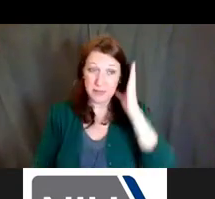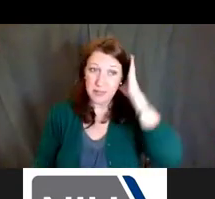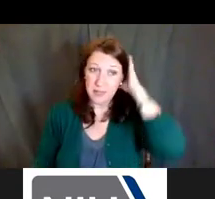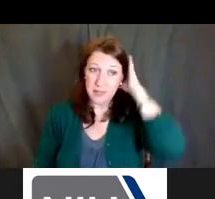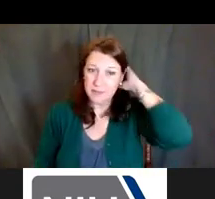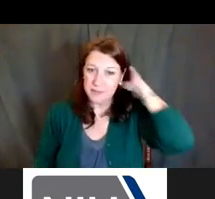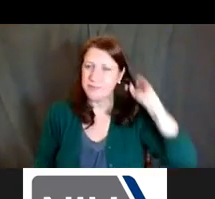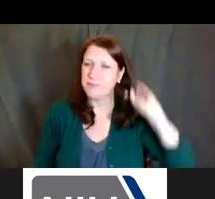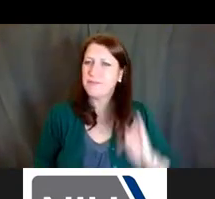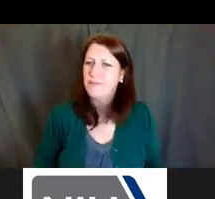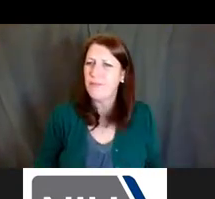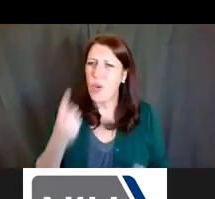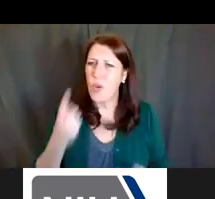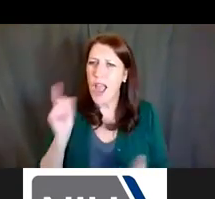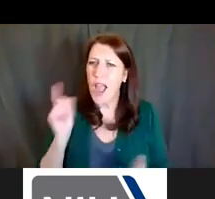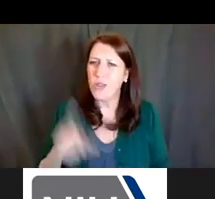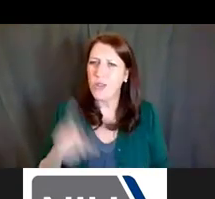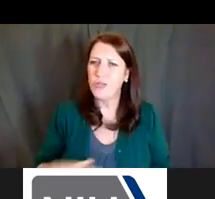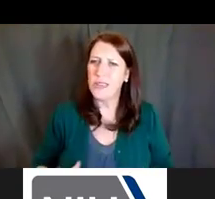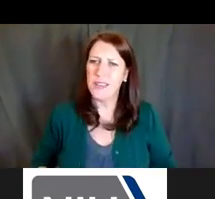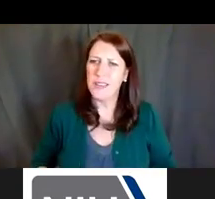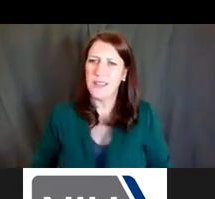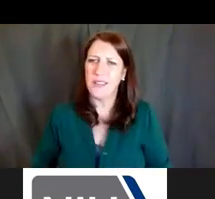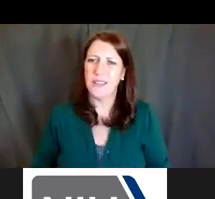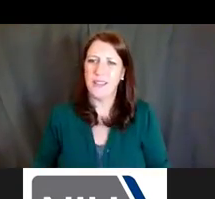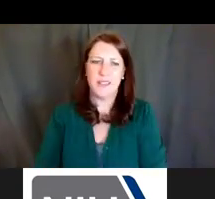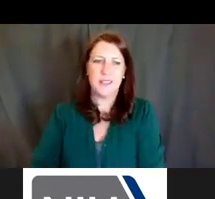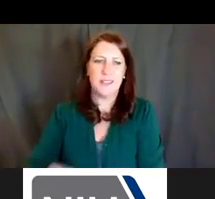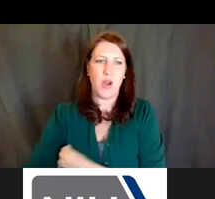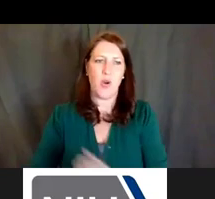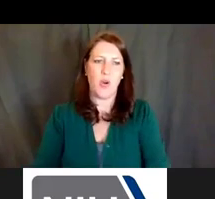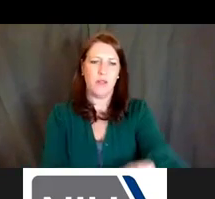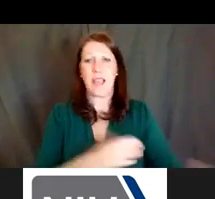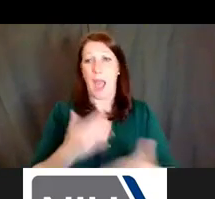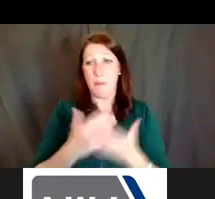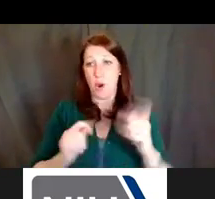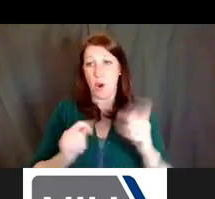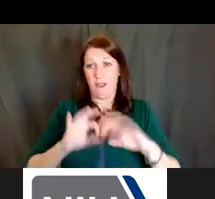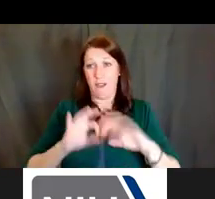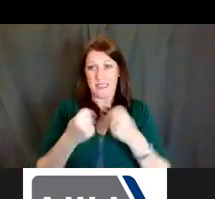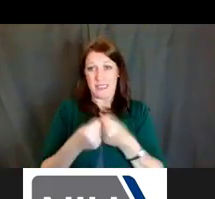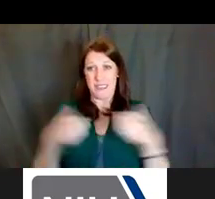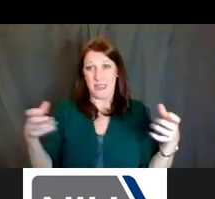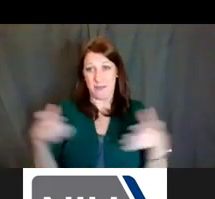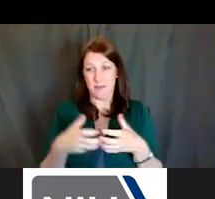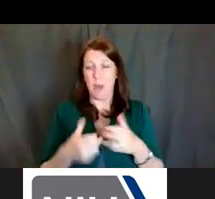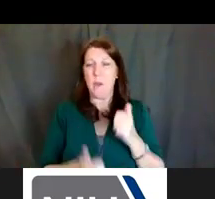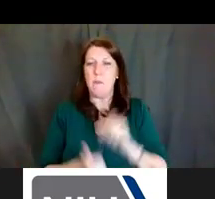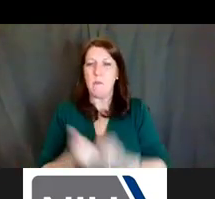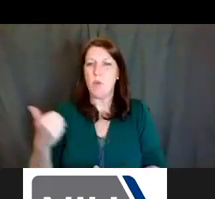I mean, I'm not a part of a muscle team, so we can always reach out to a teammate. Most institutes have training officers